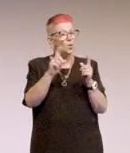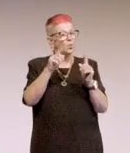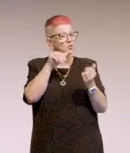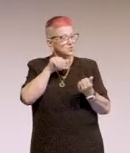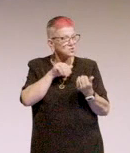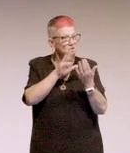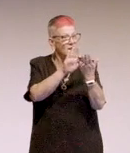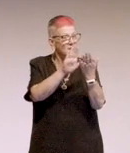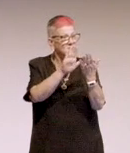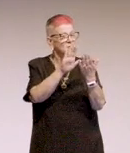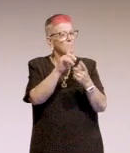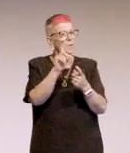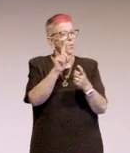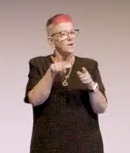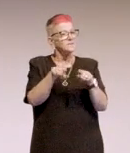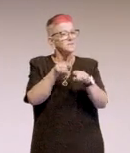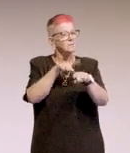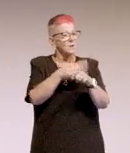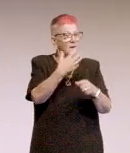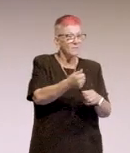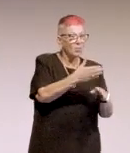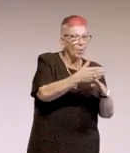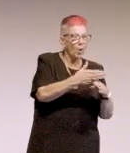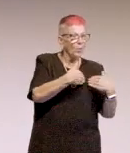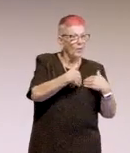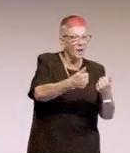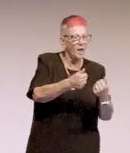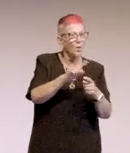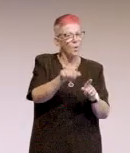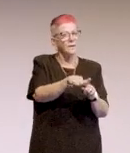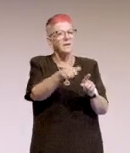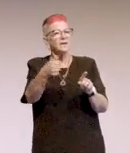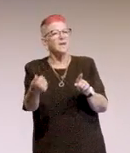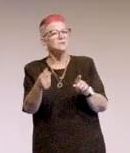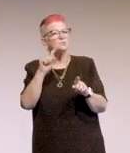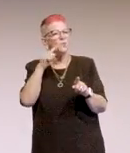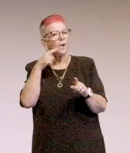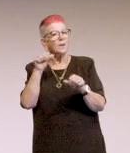and but what is also working, and what's next.